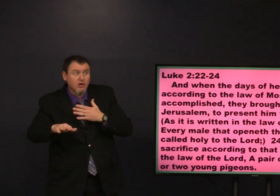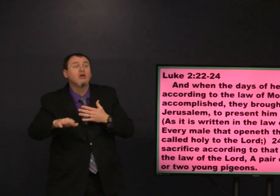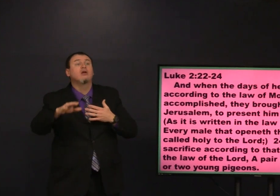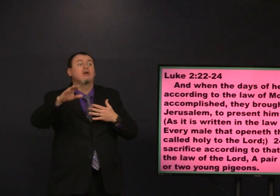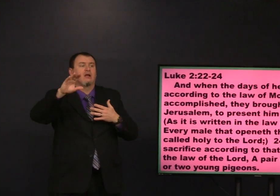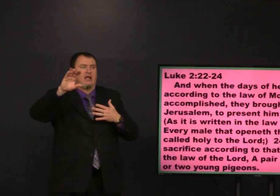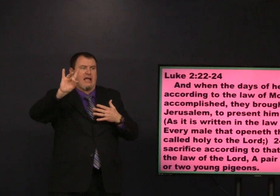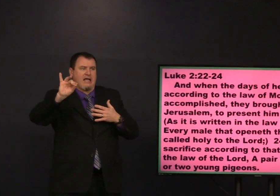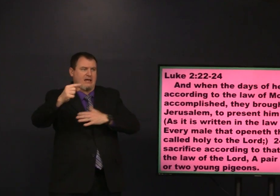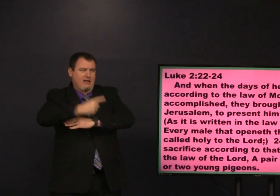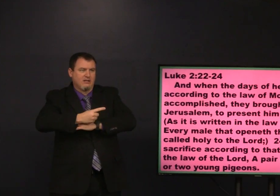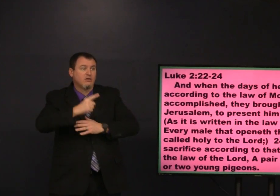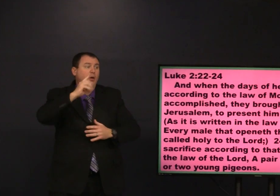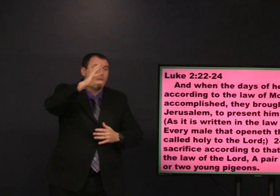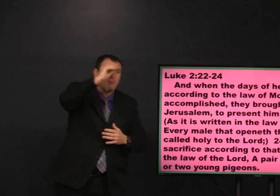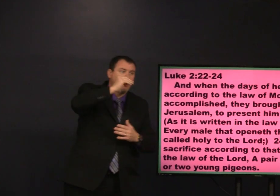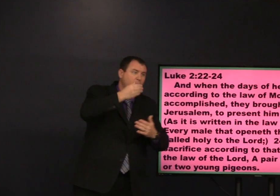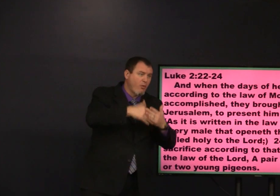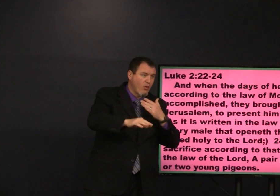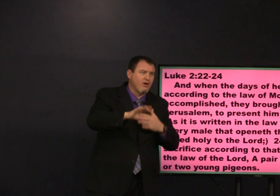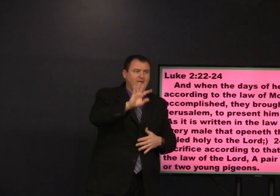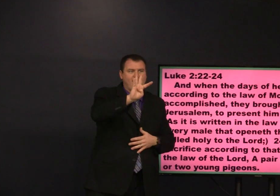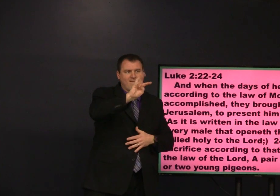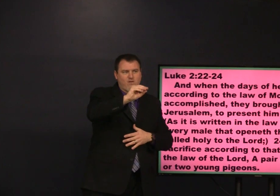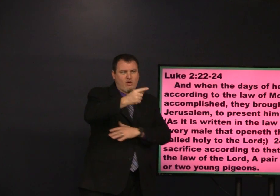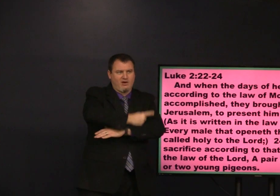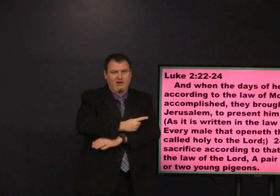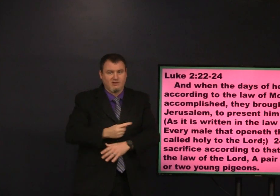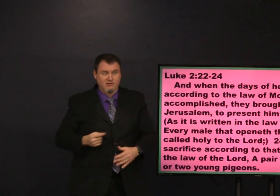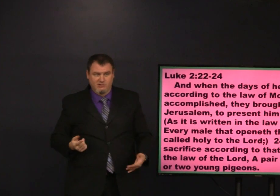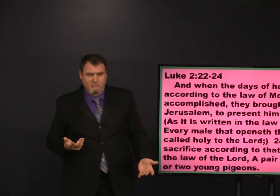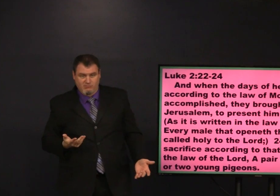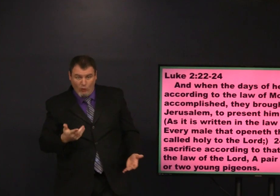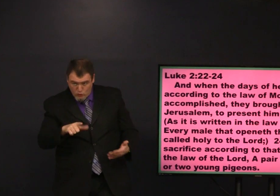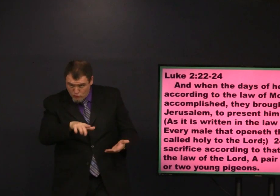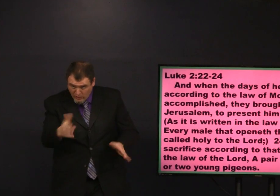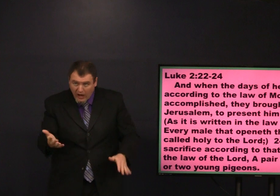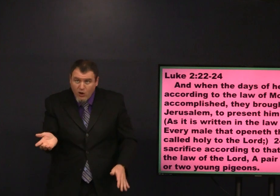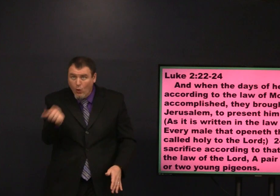if a girl was born that would be 80 days but after a boy is born only 40 days